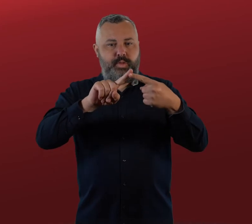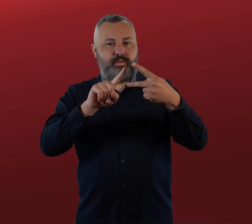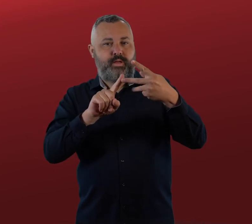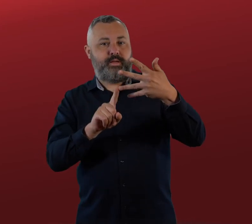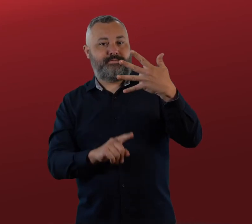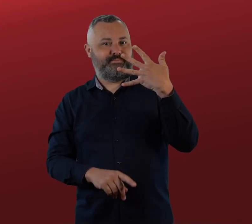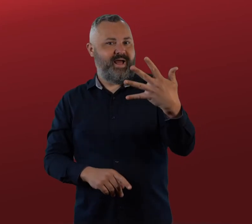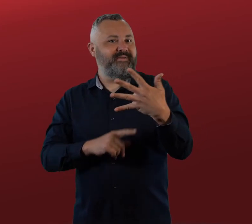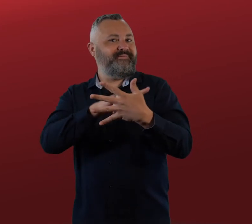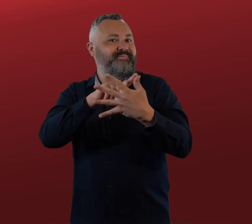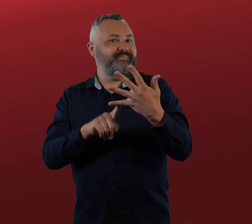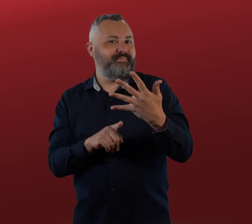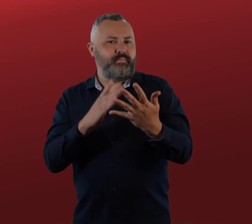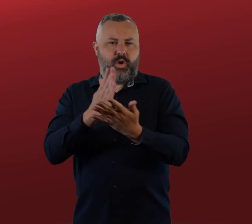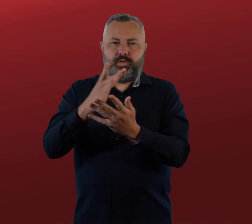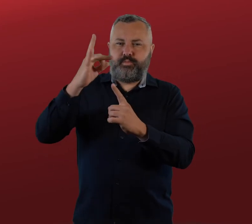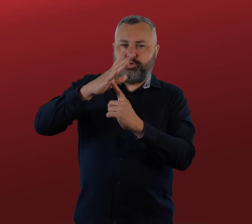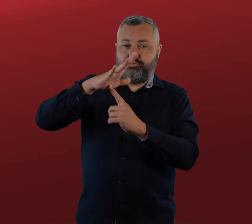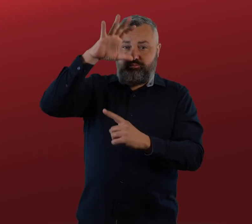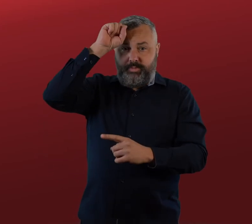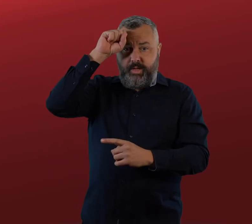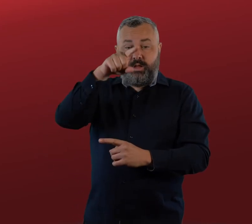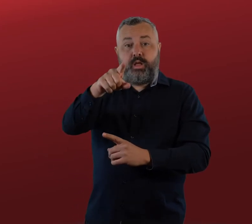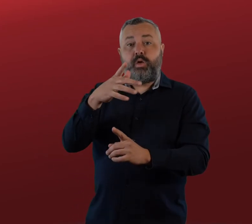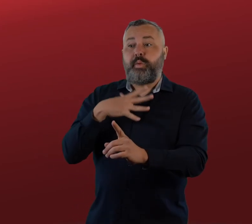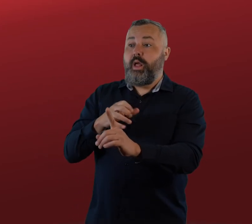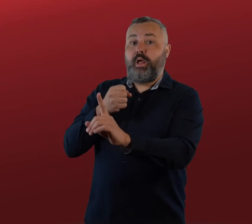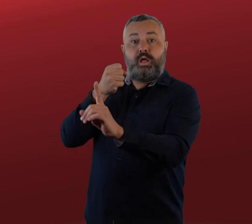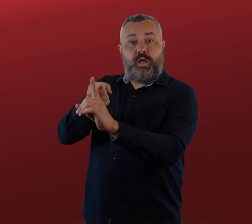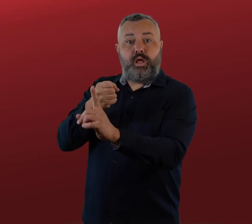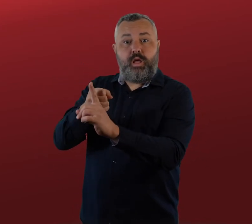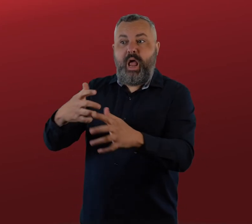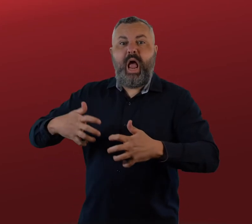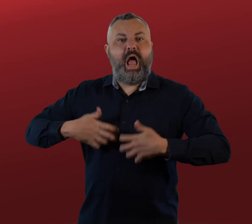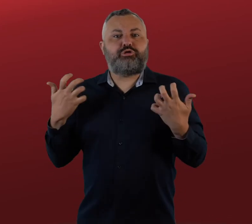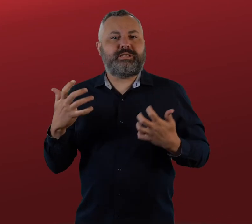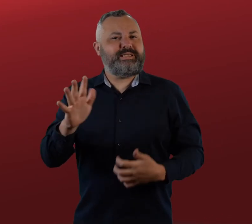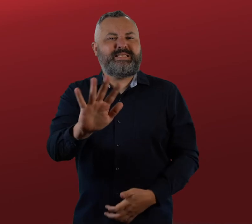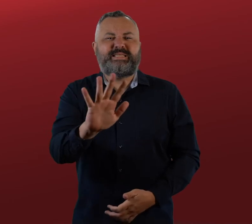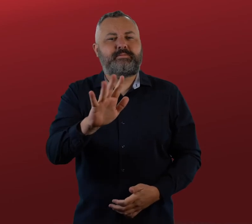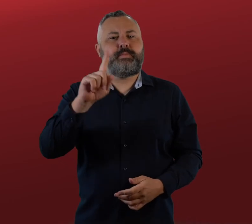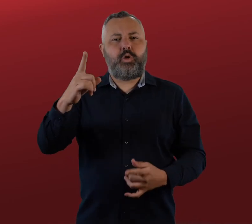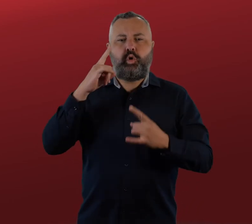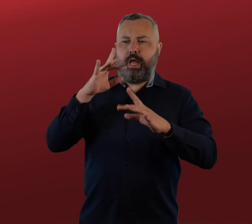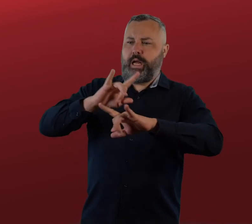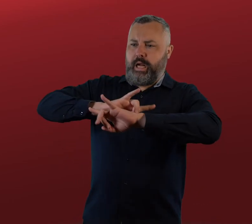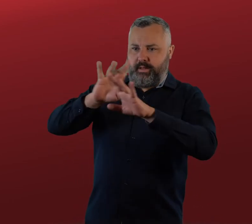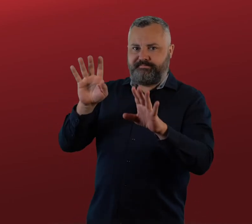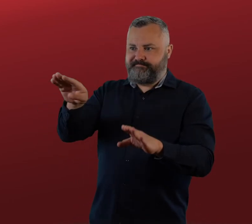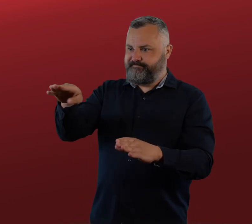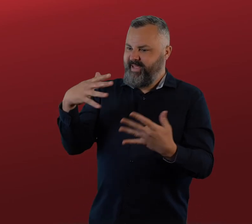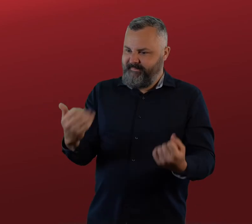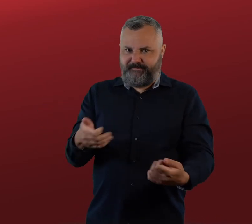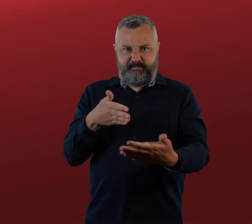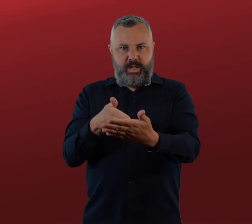will be a valuable resource. It provides a step by step guide on how to best advocate around other issues you may face. When advocating,